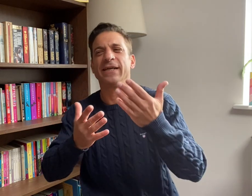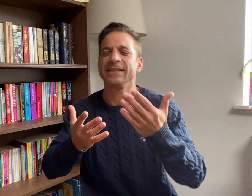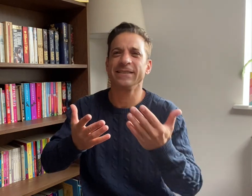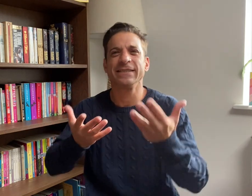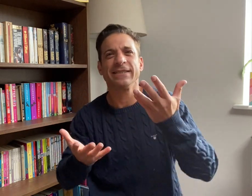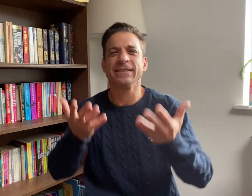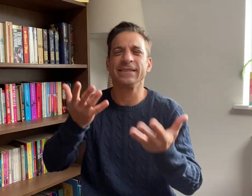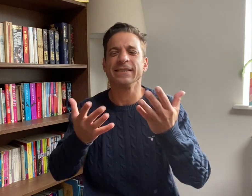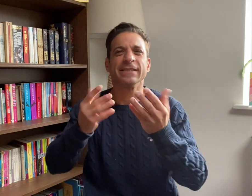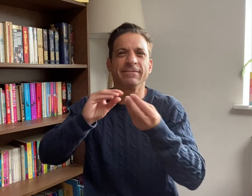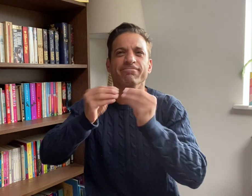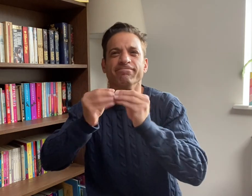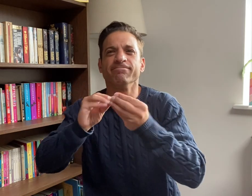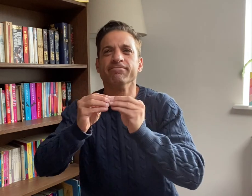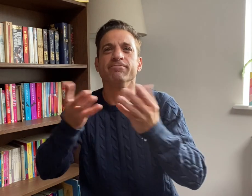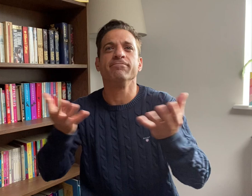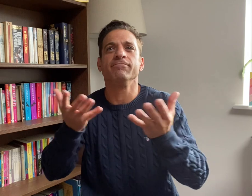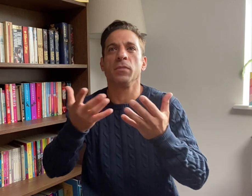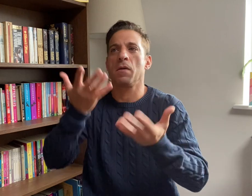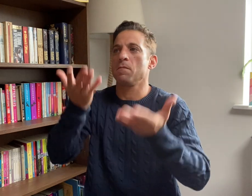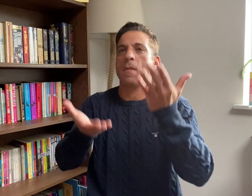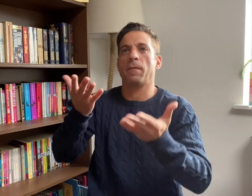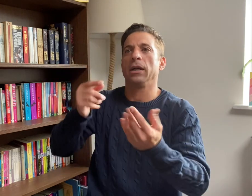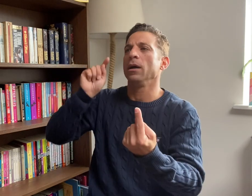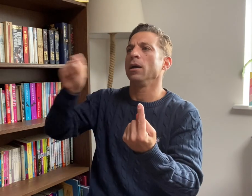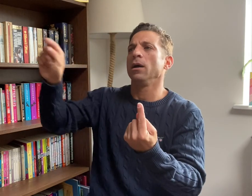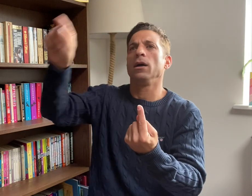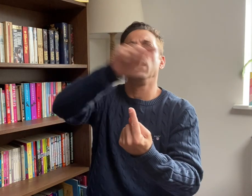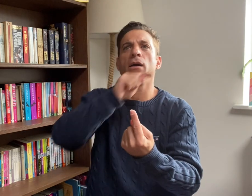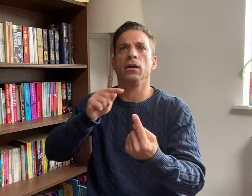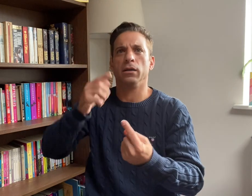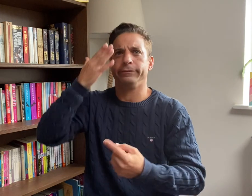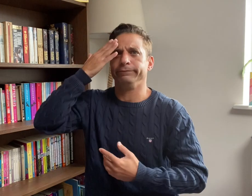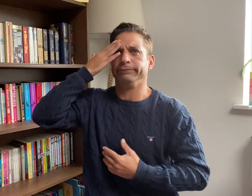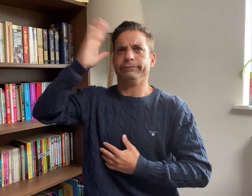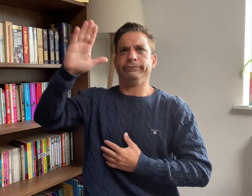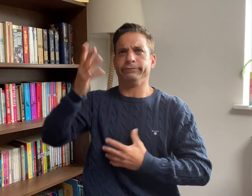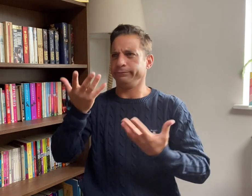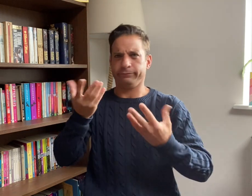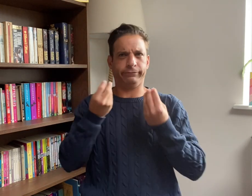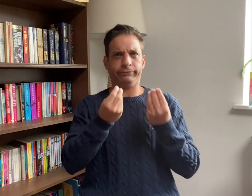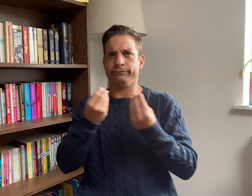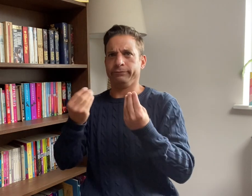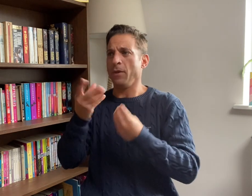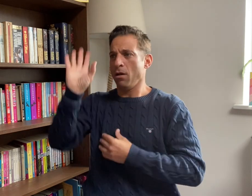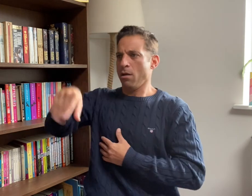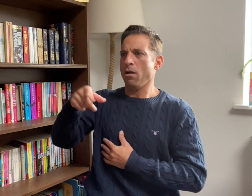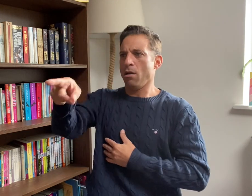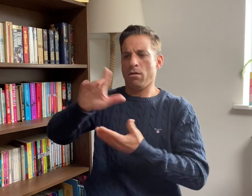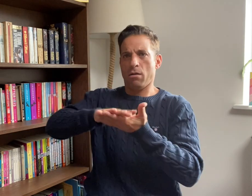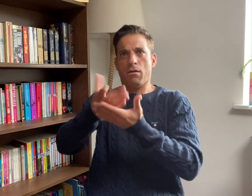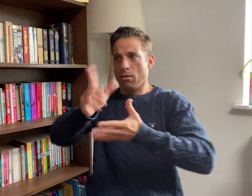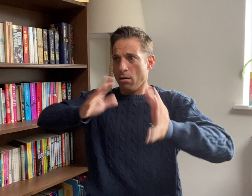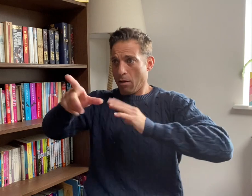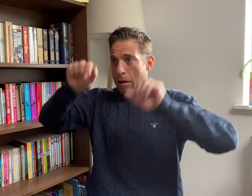sometimes inexperienced news stations hire unqualified interpreters